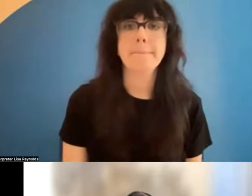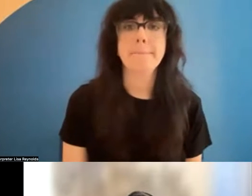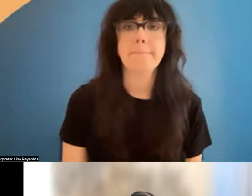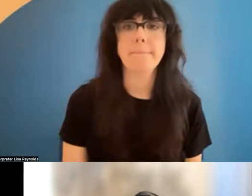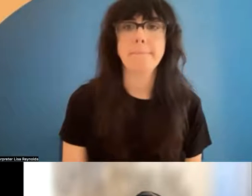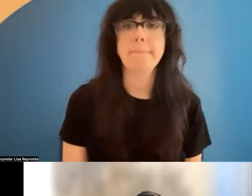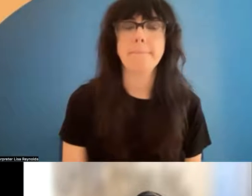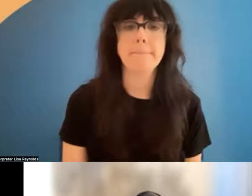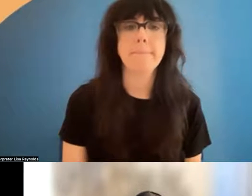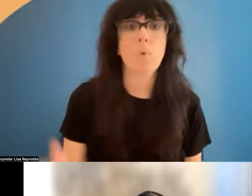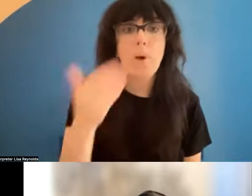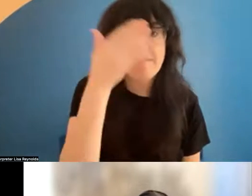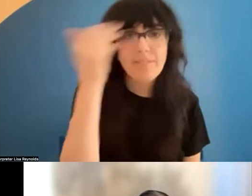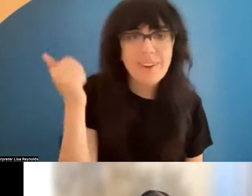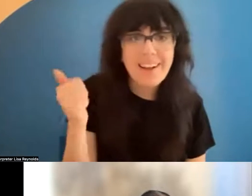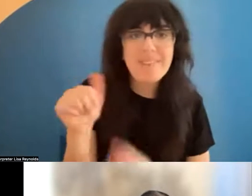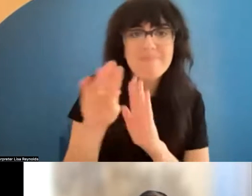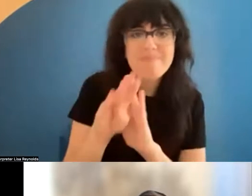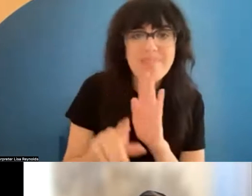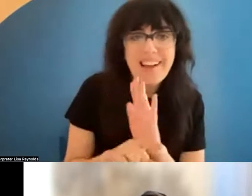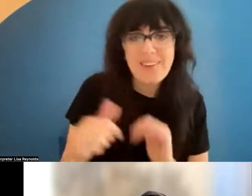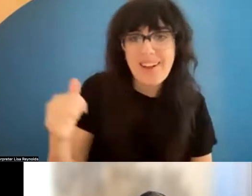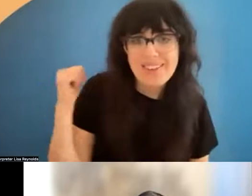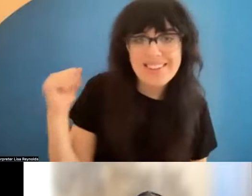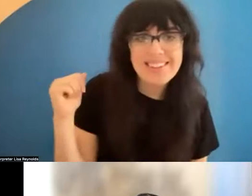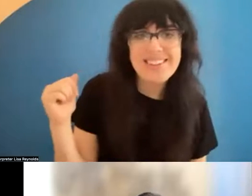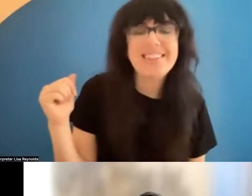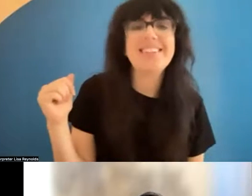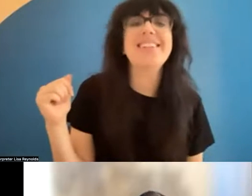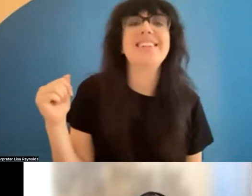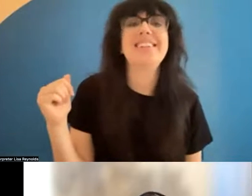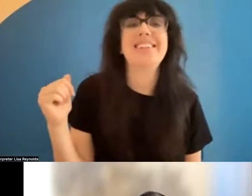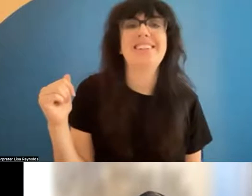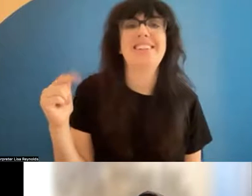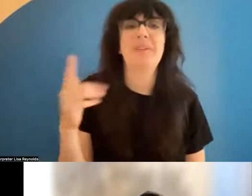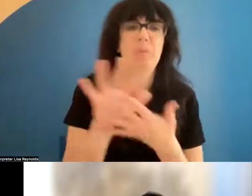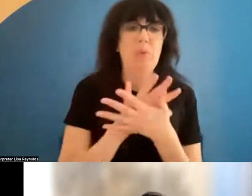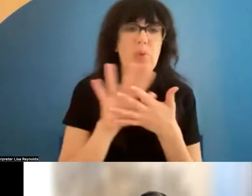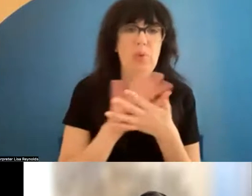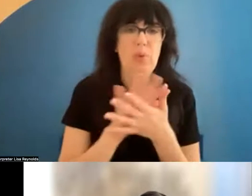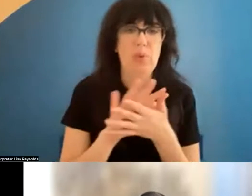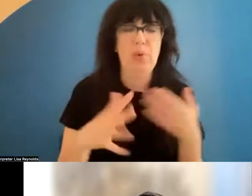. Oh, I forgot my background! My background is blurred and I'm wearing a white shirt and